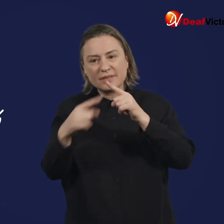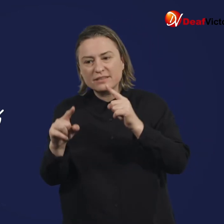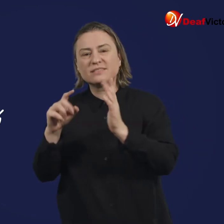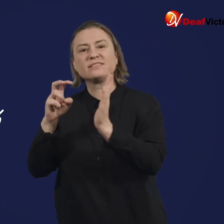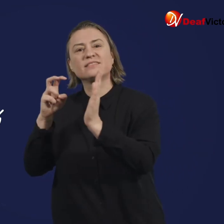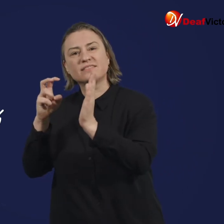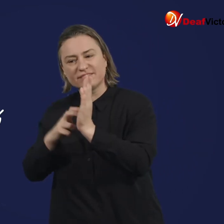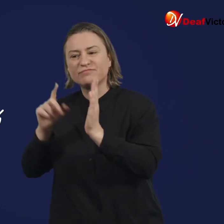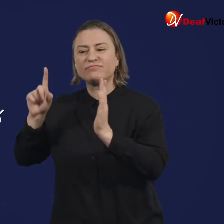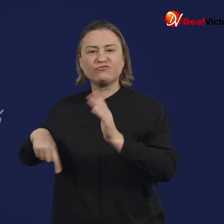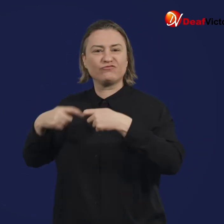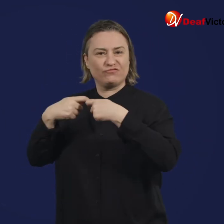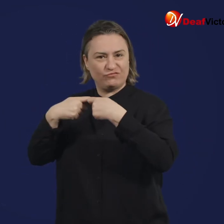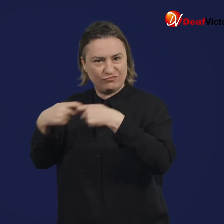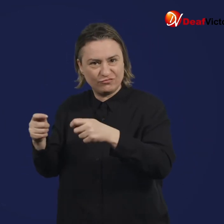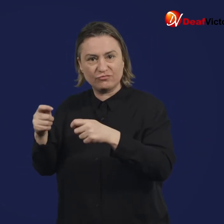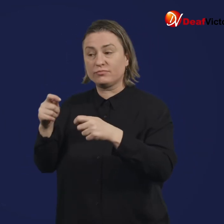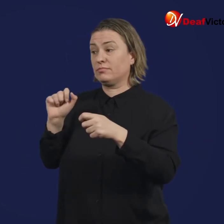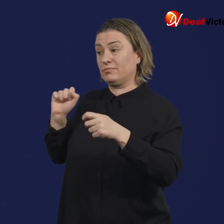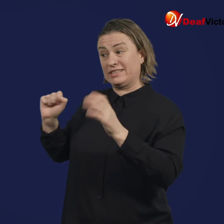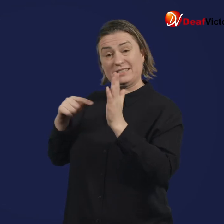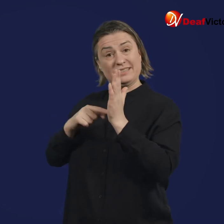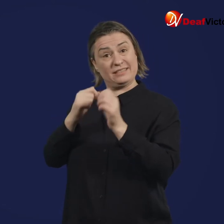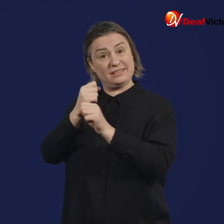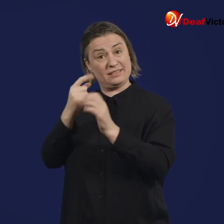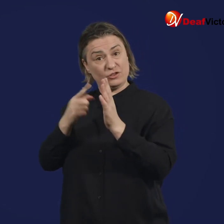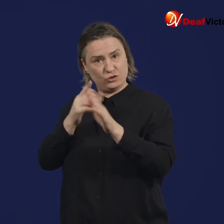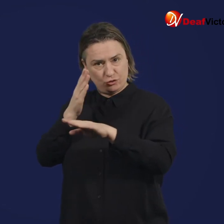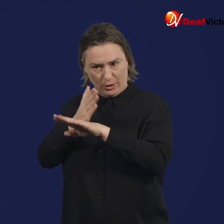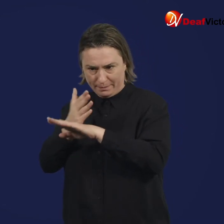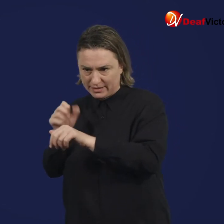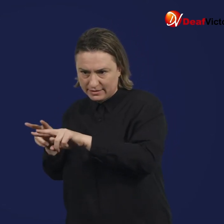Once the vaccines have gone through clinical trials, approval, registration and roll out,